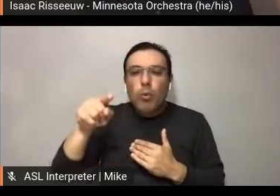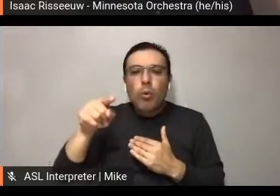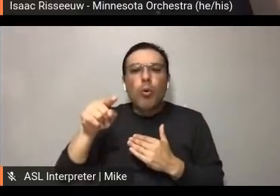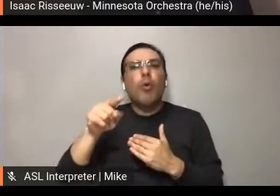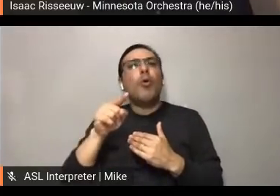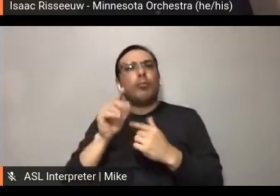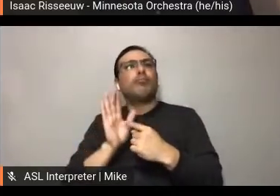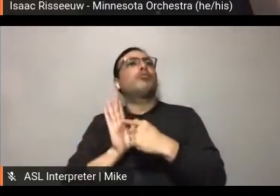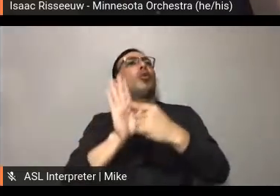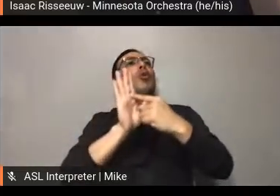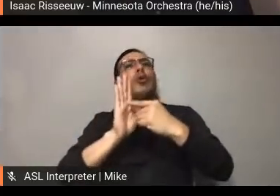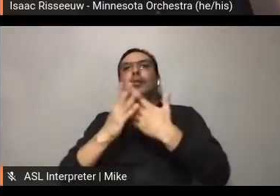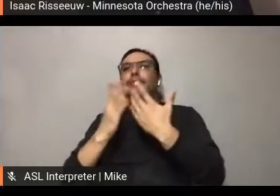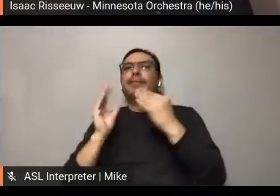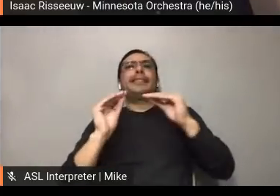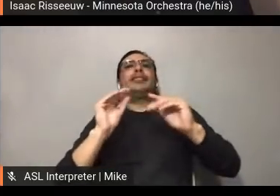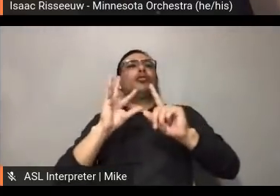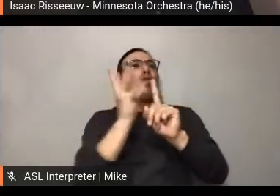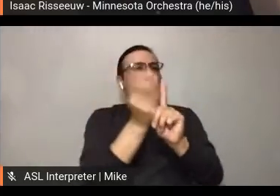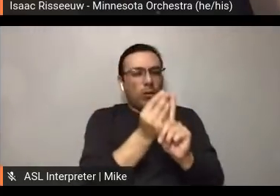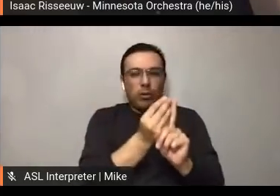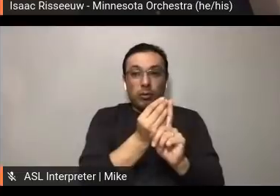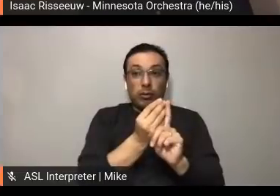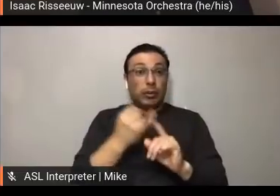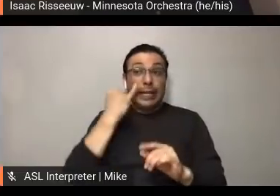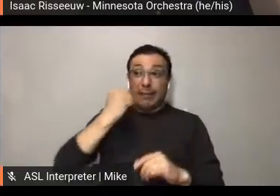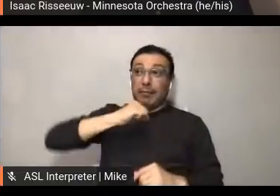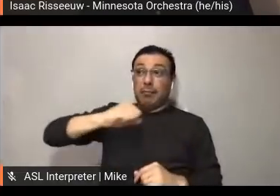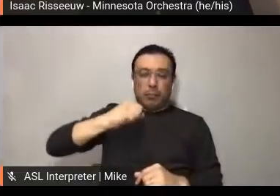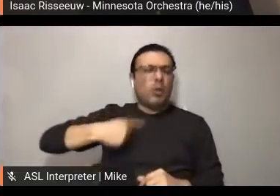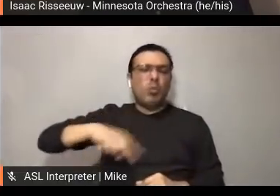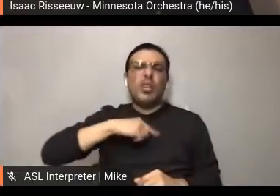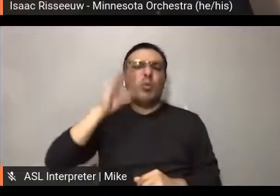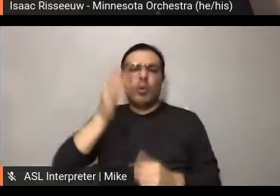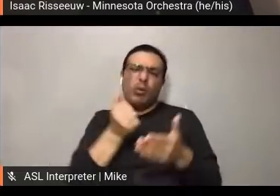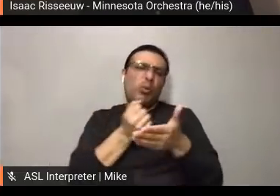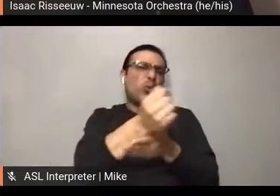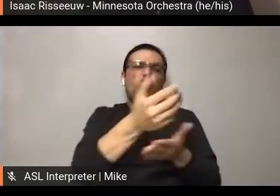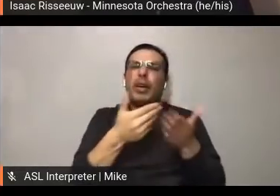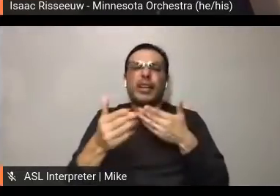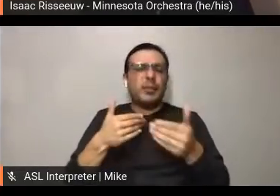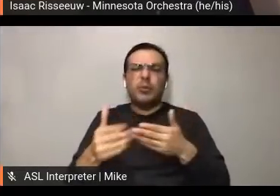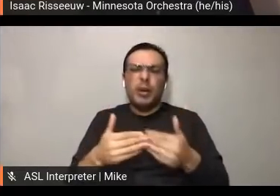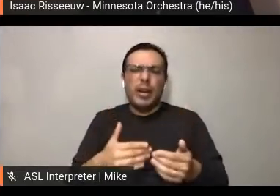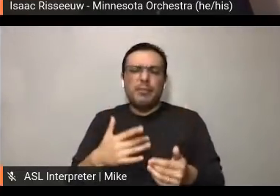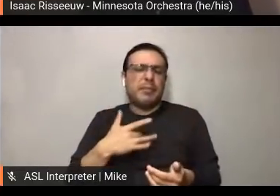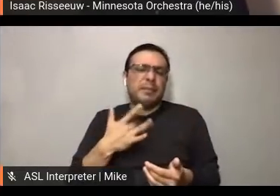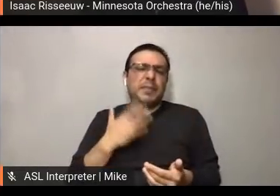living up to this responsibility that we have. Yeah. I think it starts with values?